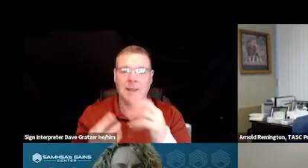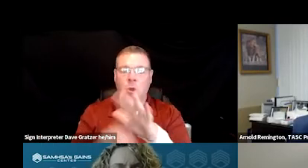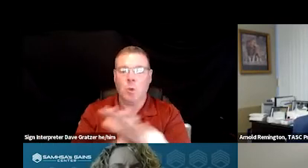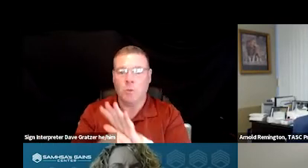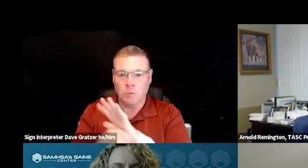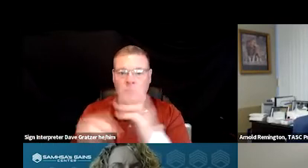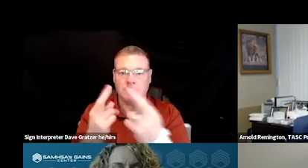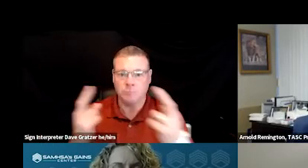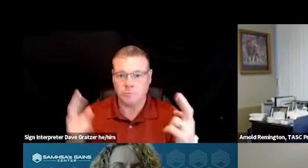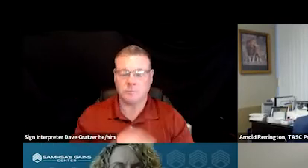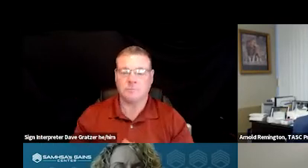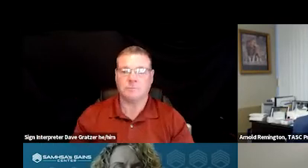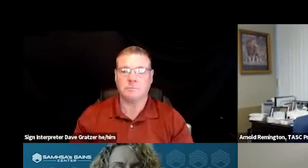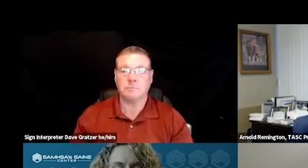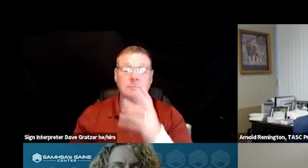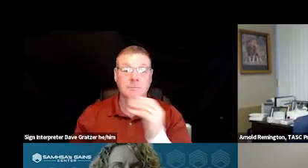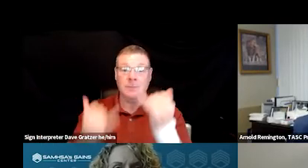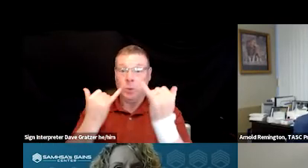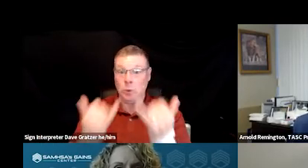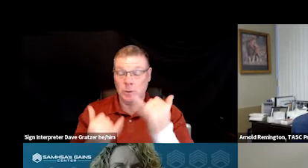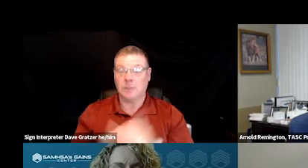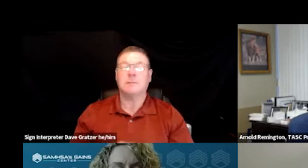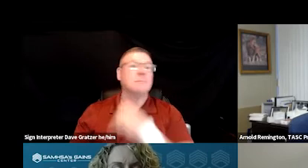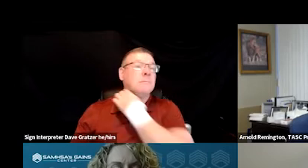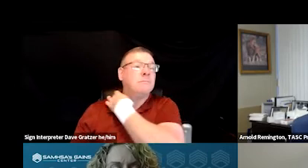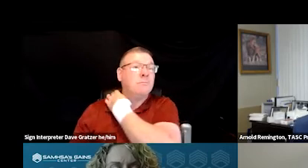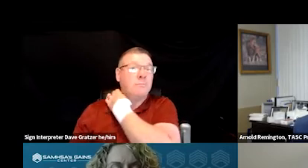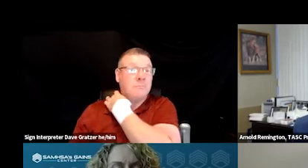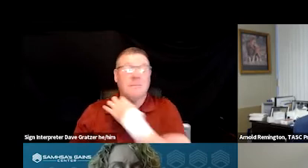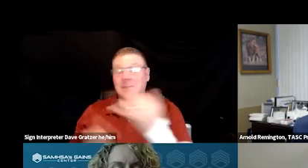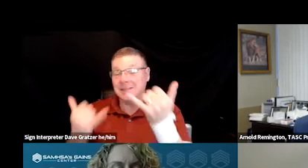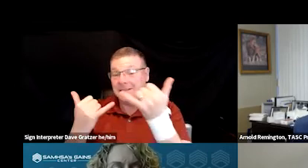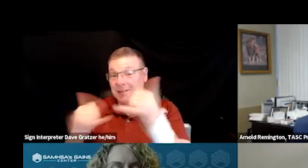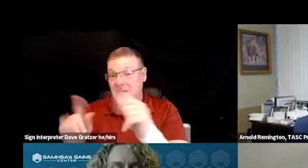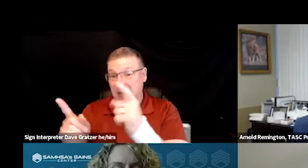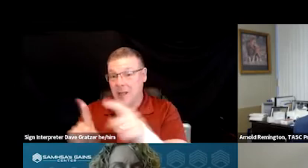And that today, I think still rings true in a lot of communities.